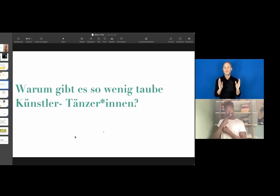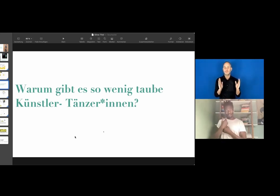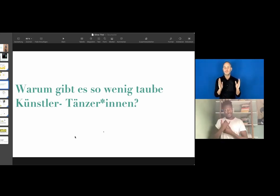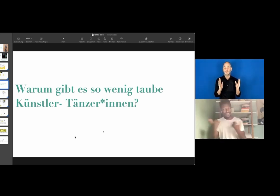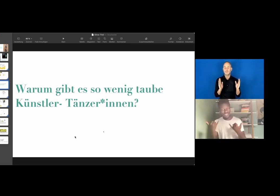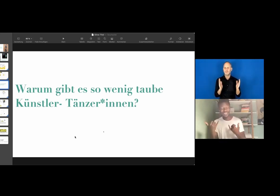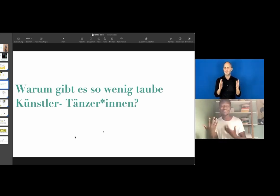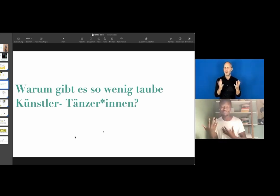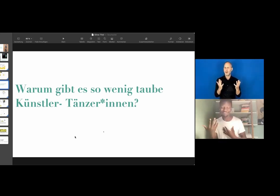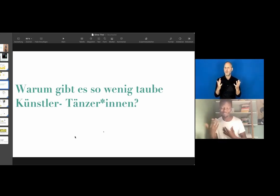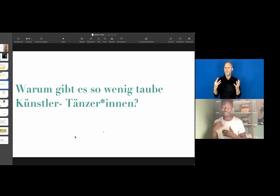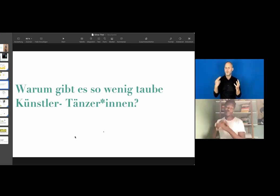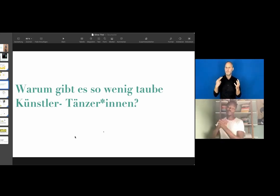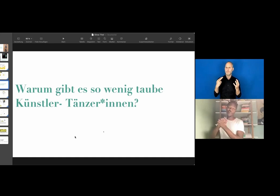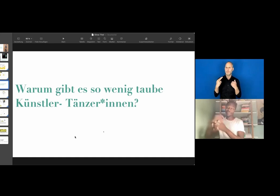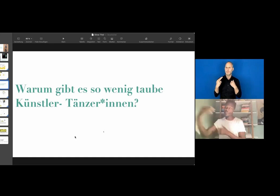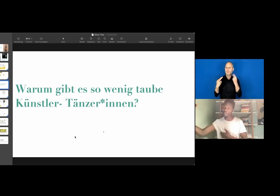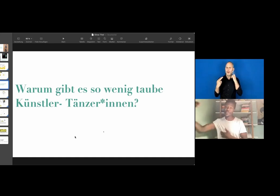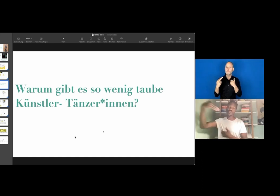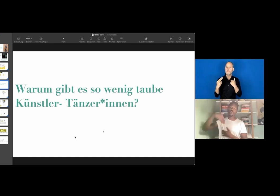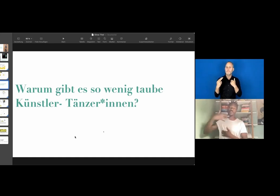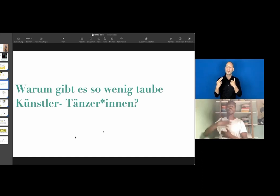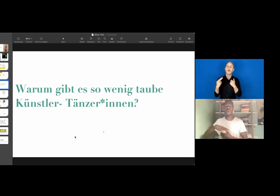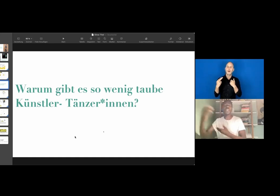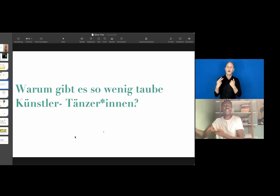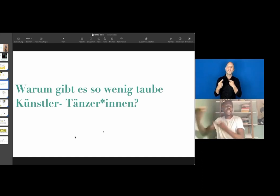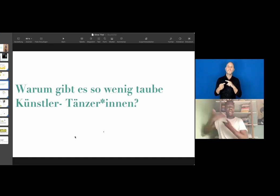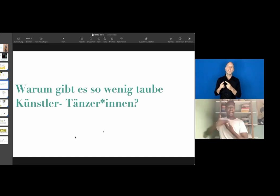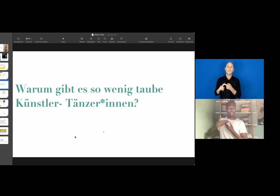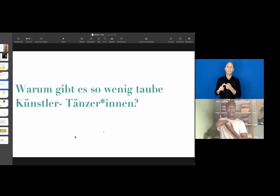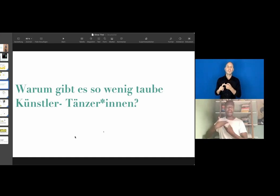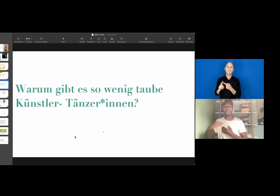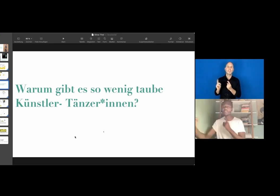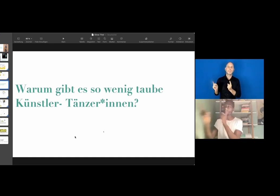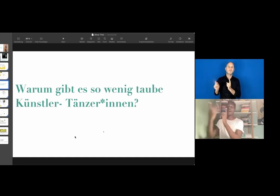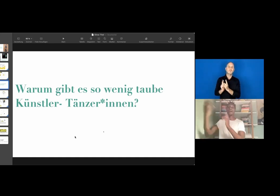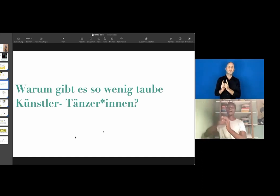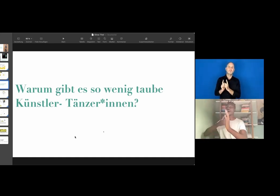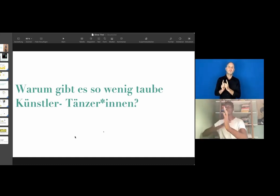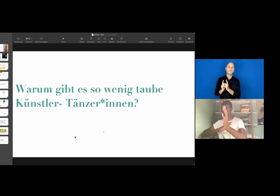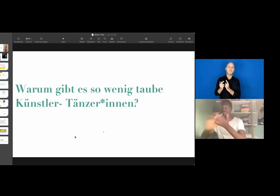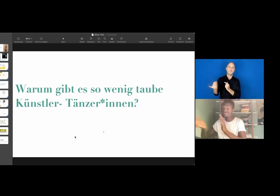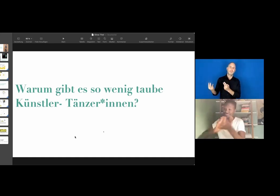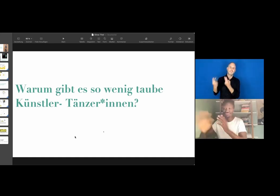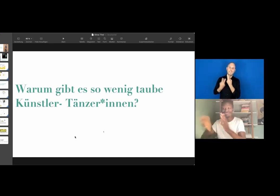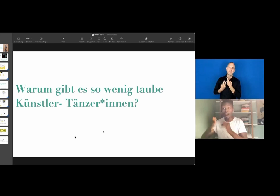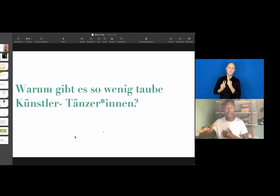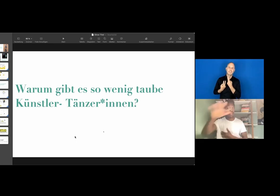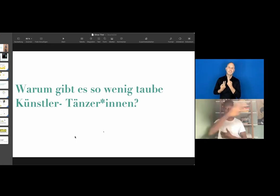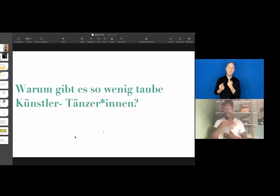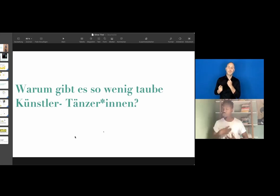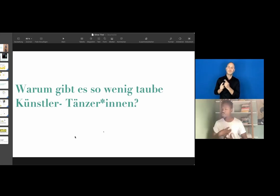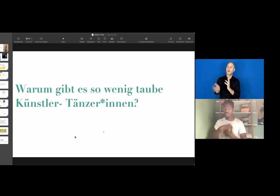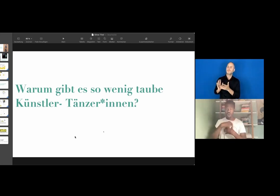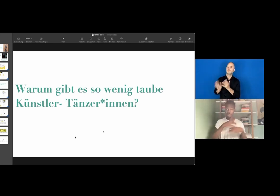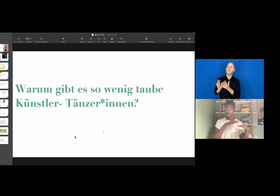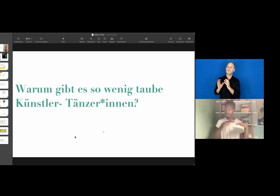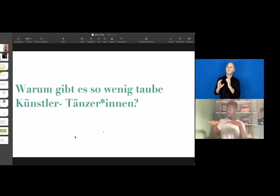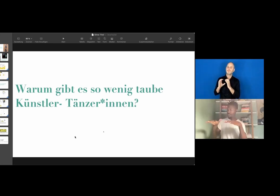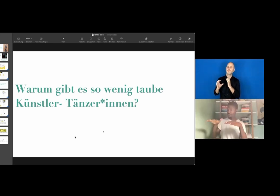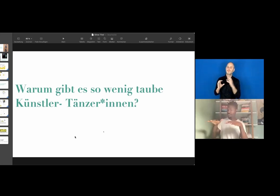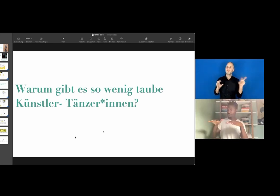But how did they actually catch me that I was a Deaf person? They saw me signing, using sign language